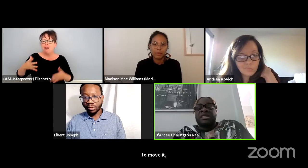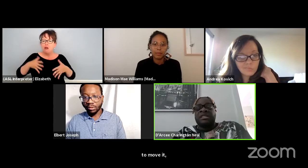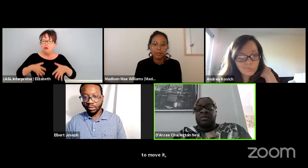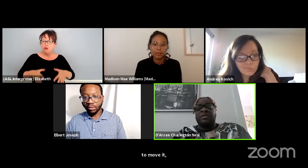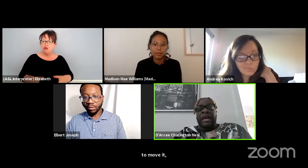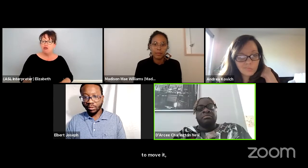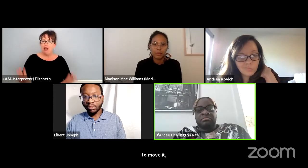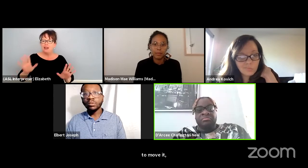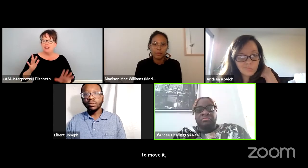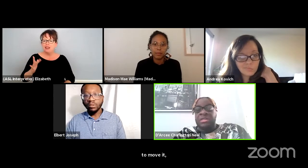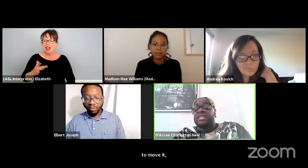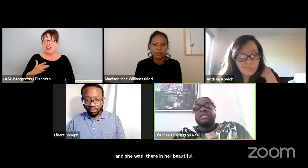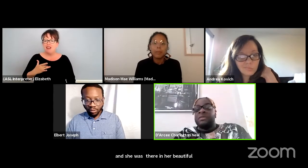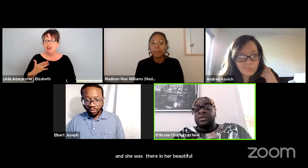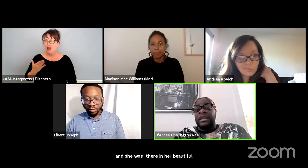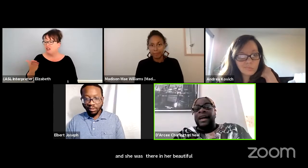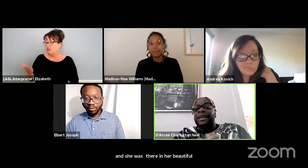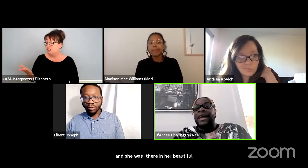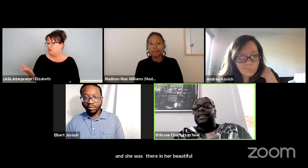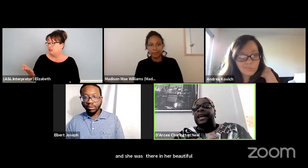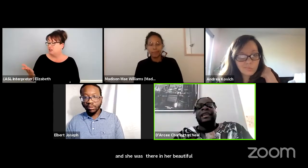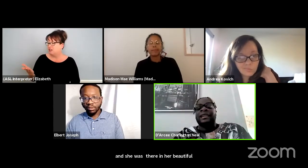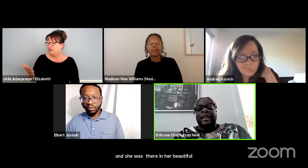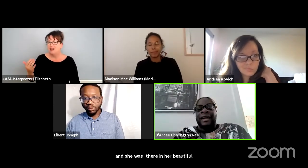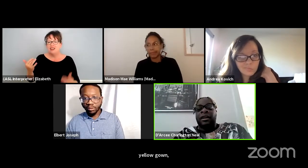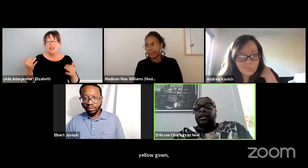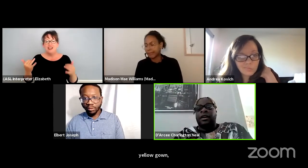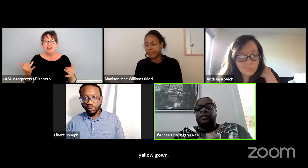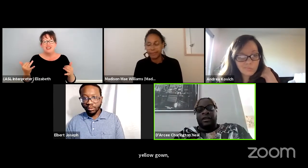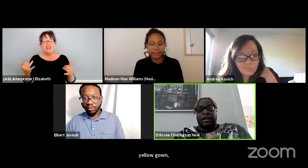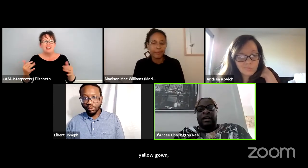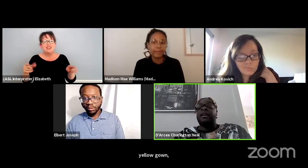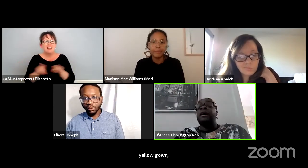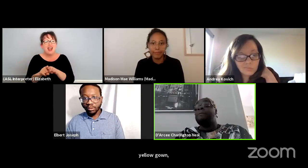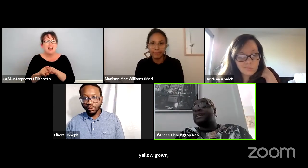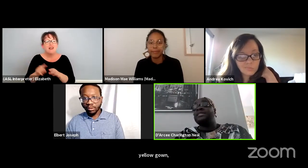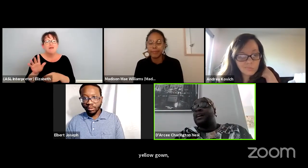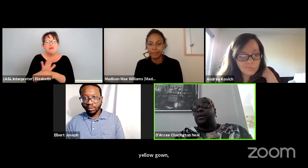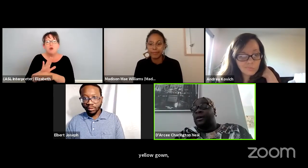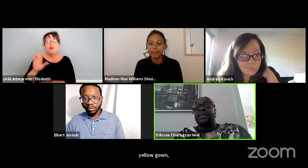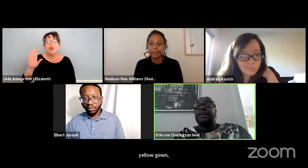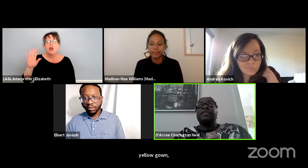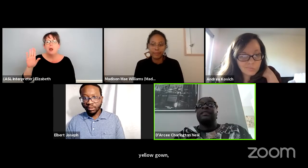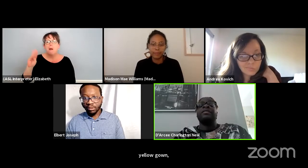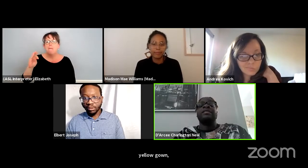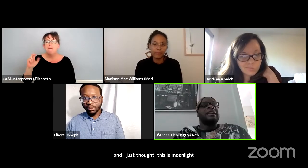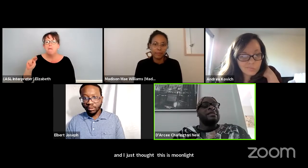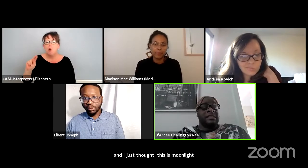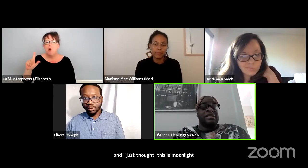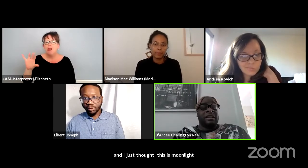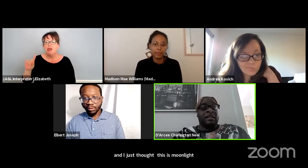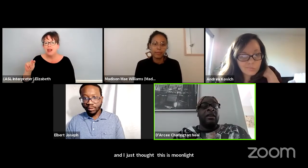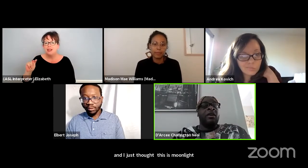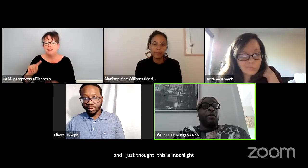this is moonlight. This is moonlight and all over again but it's not going to get nearly the same attention